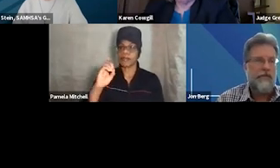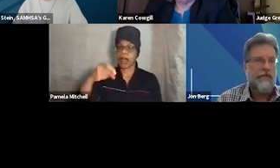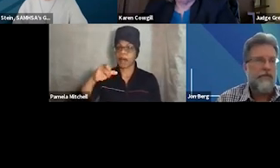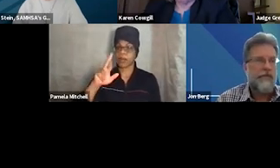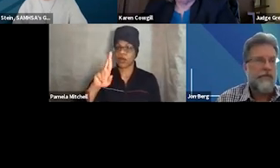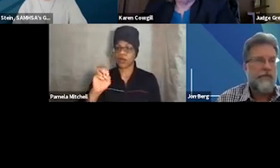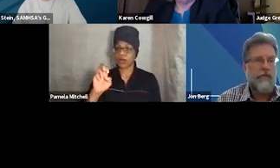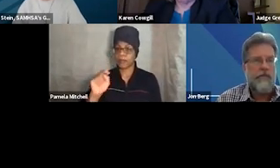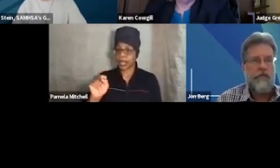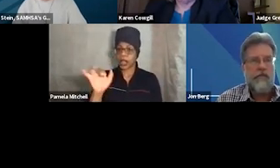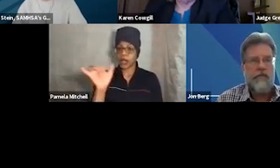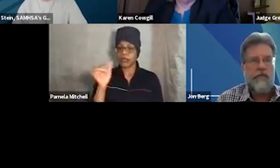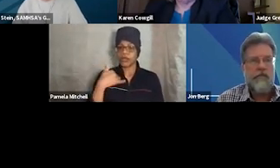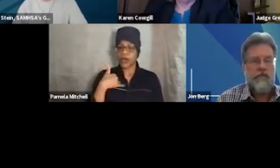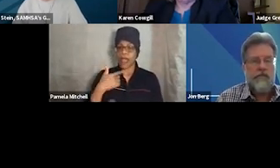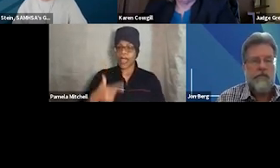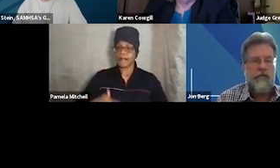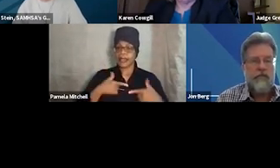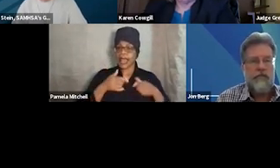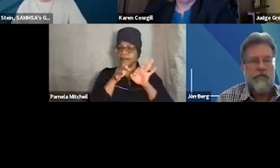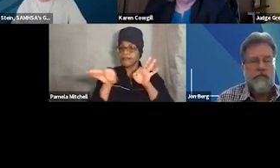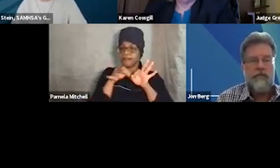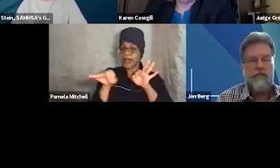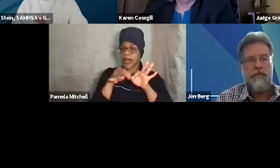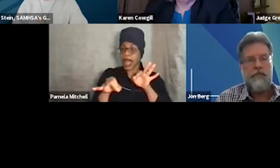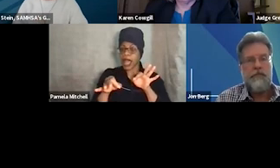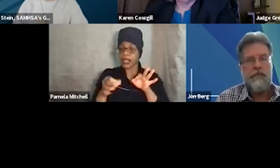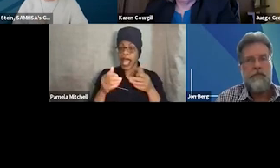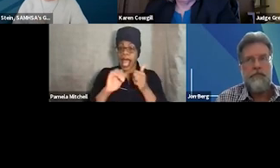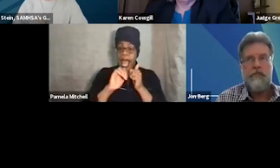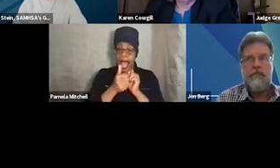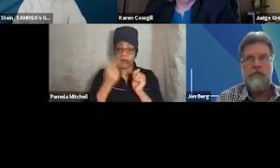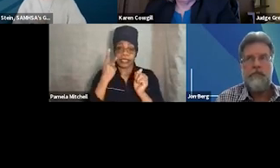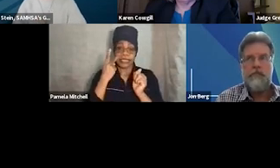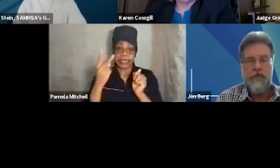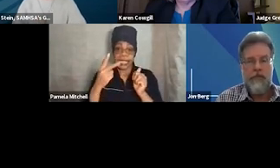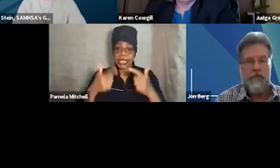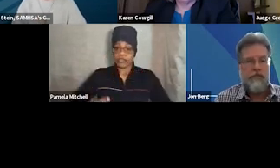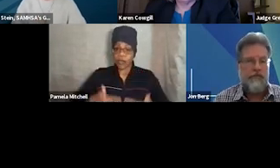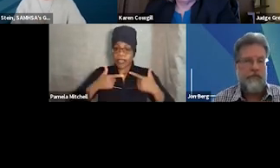We also have live captioning. In order to see that, just click Live Transcript CC